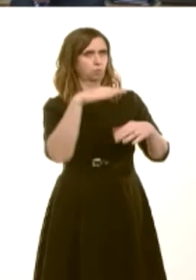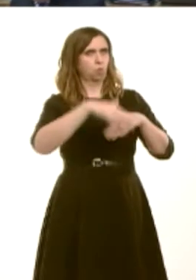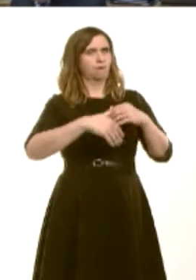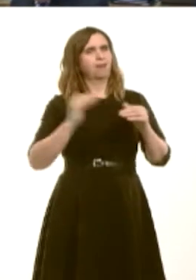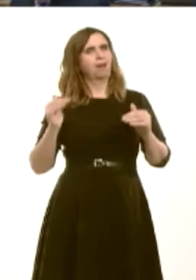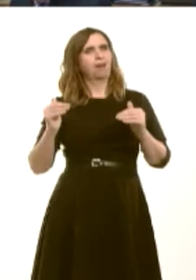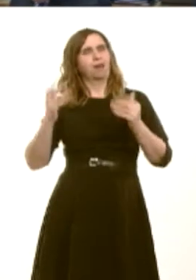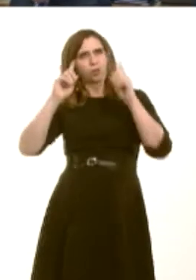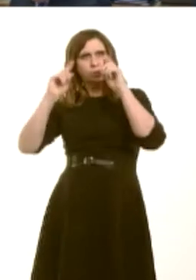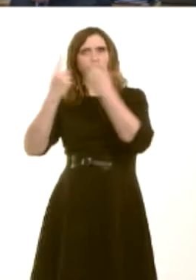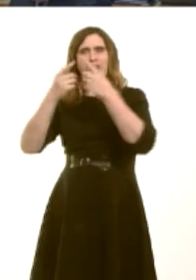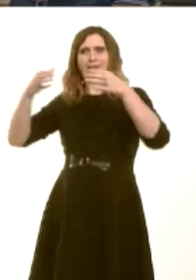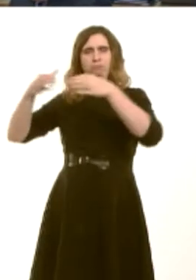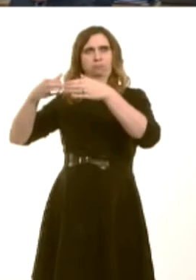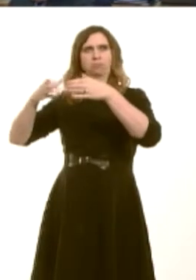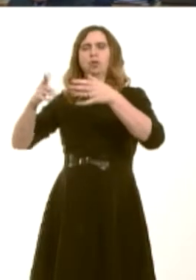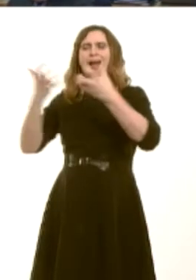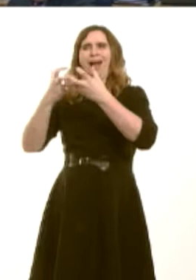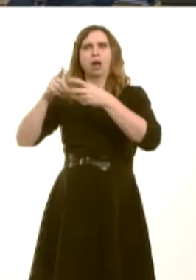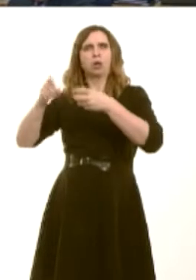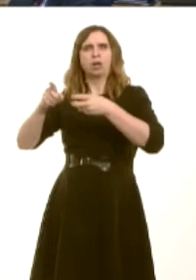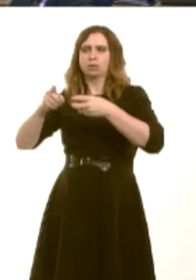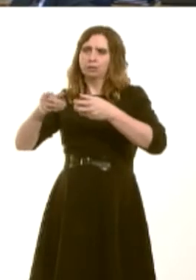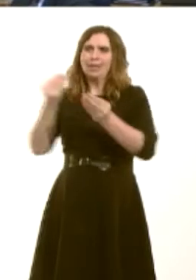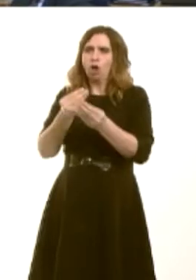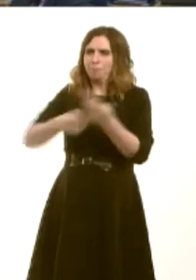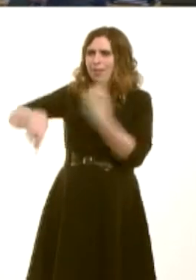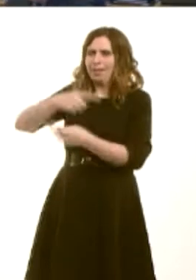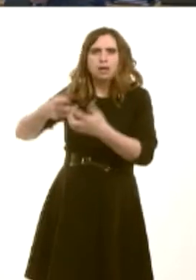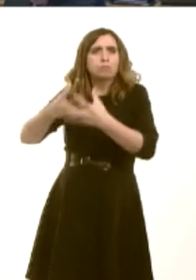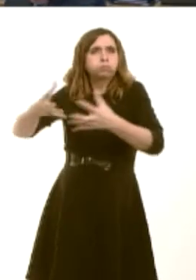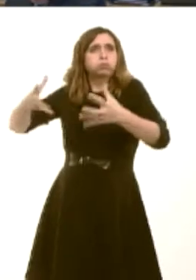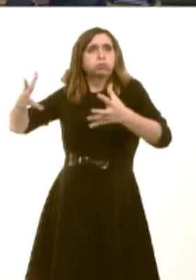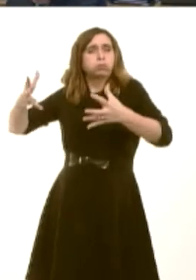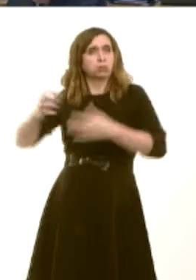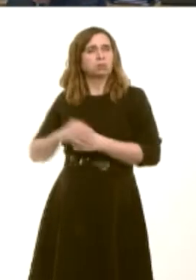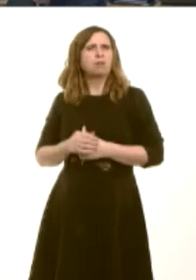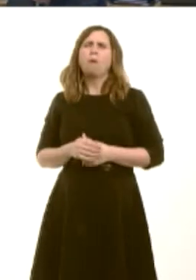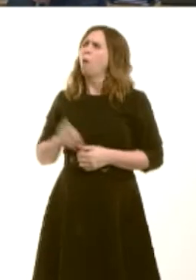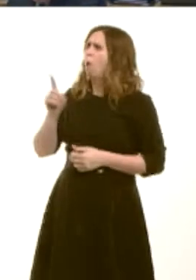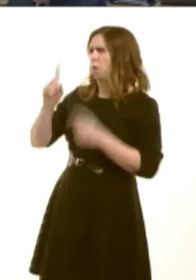am bwysigrwydd sefydliadau addysg uwch o ran datblygu economi Cymru? OAQ(4)2175(FM) Carwyn Jones: They make a huge contribution to our economy. They are large local employers